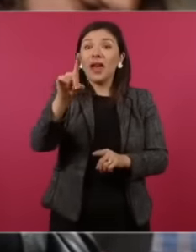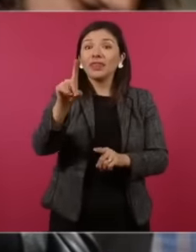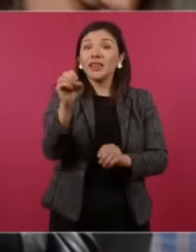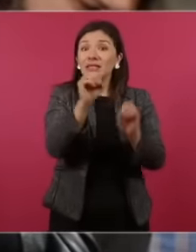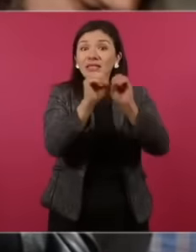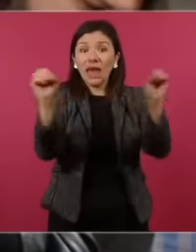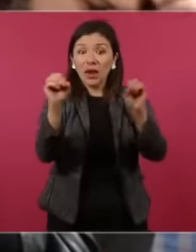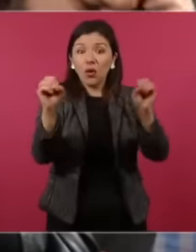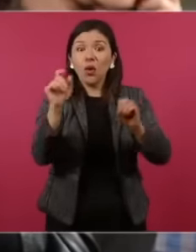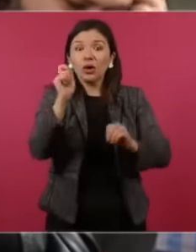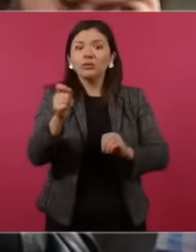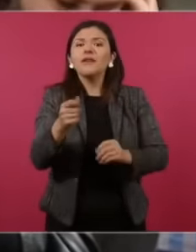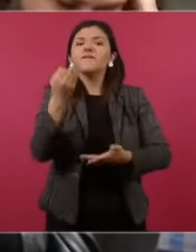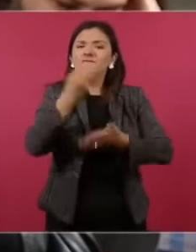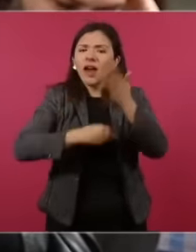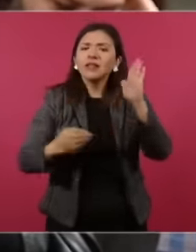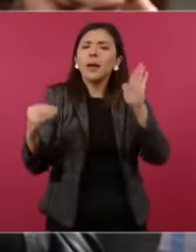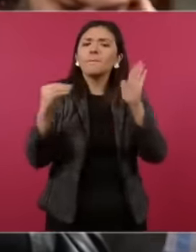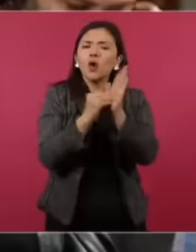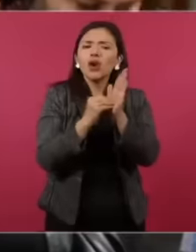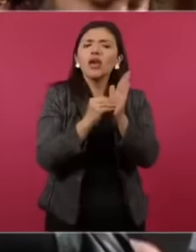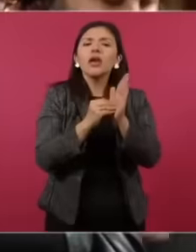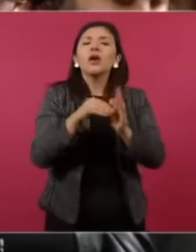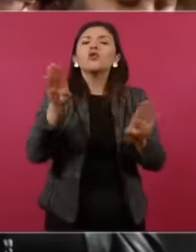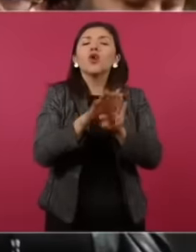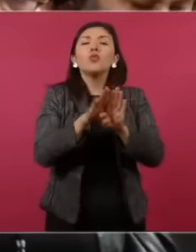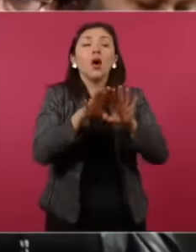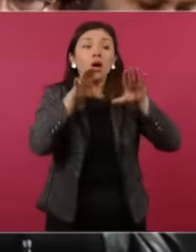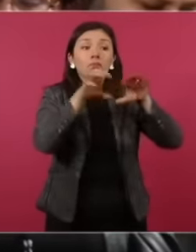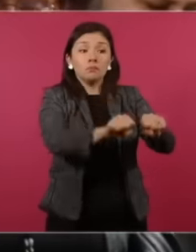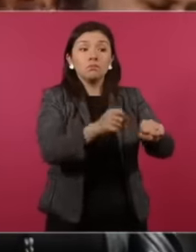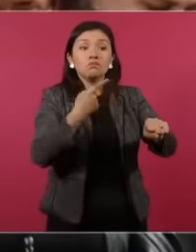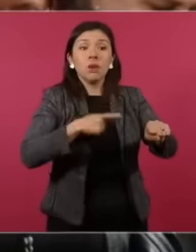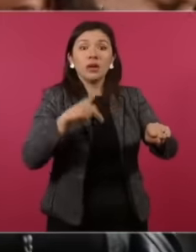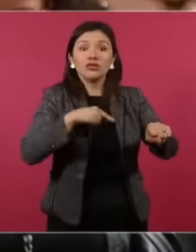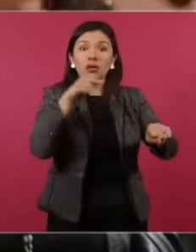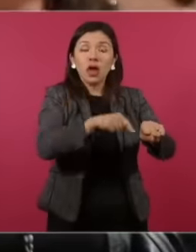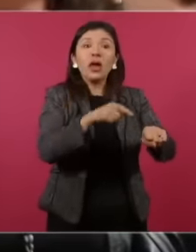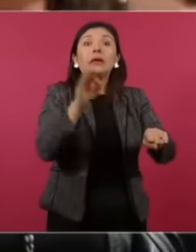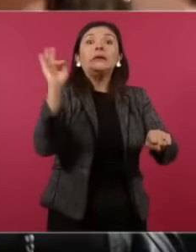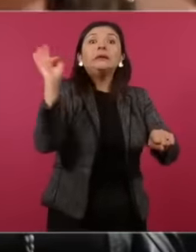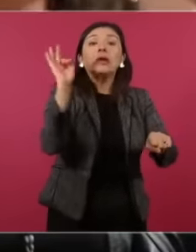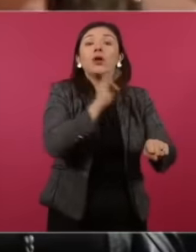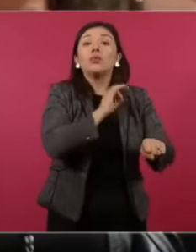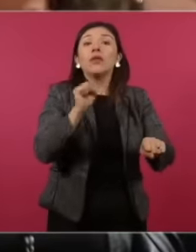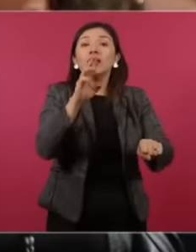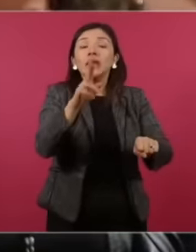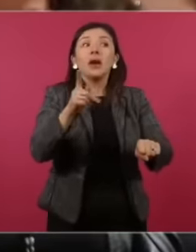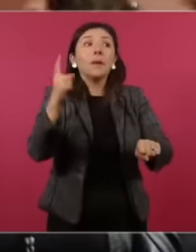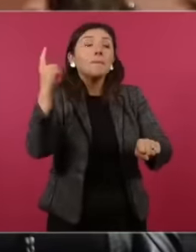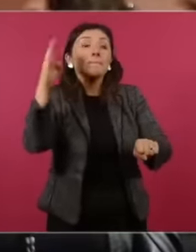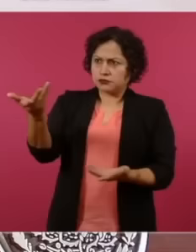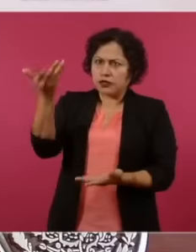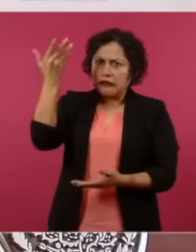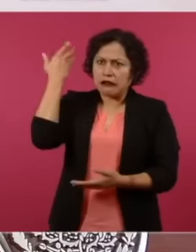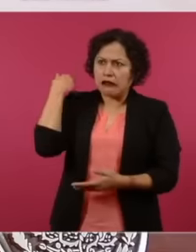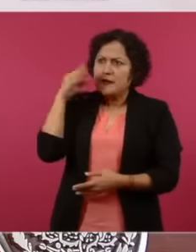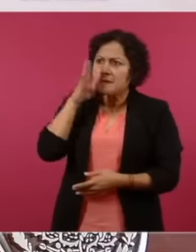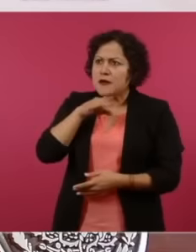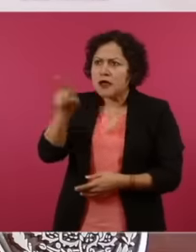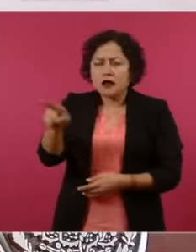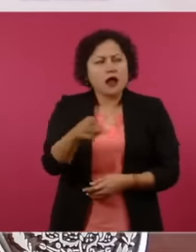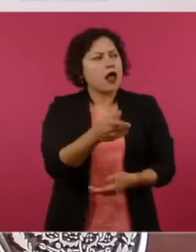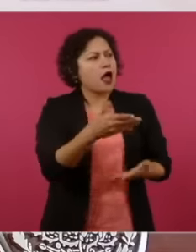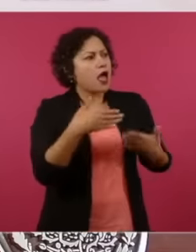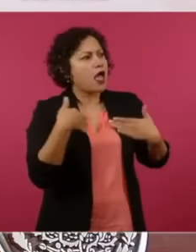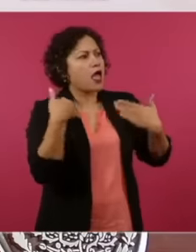they don't even put an alleged arrest for the